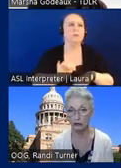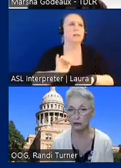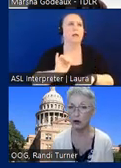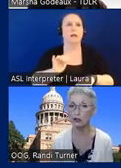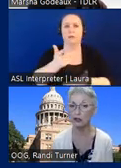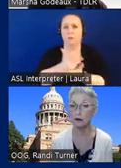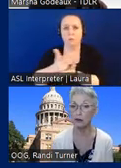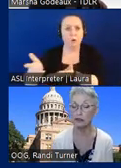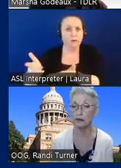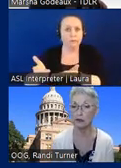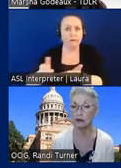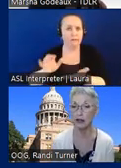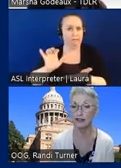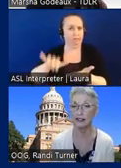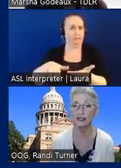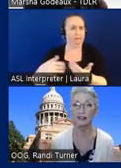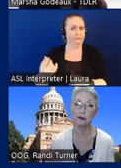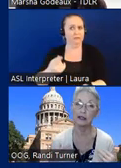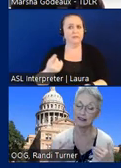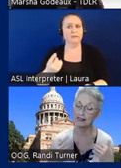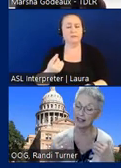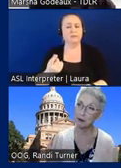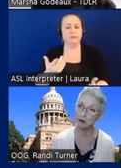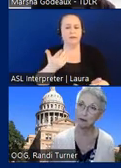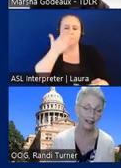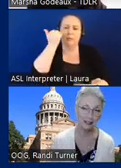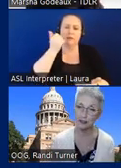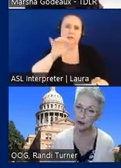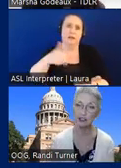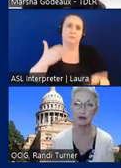would the parking lot be something that because we get that's probably the biggest questions we